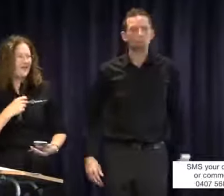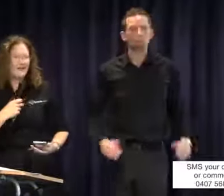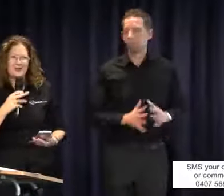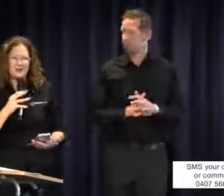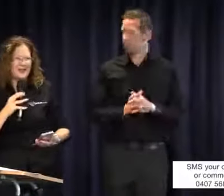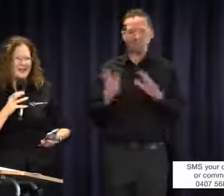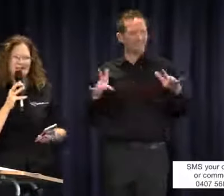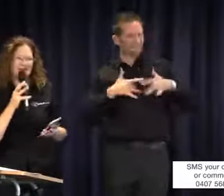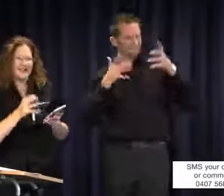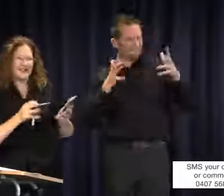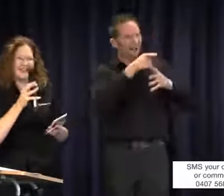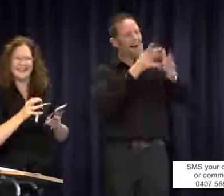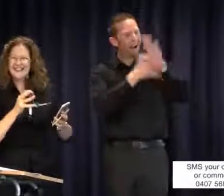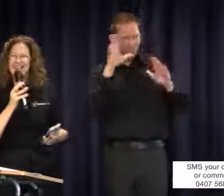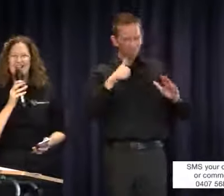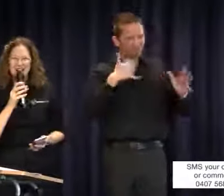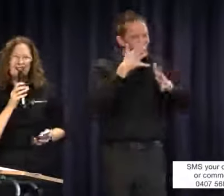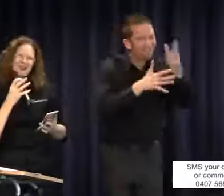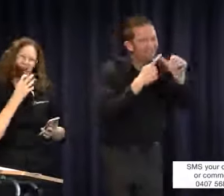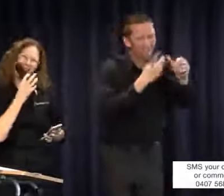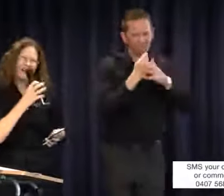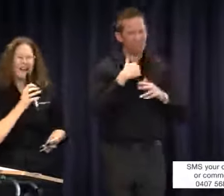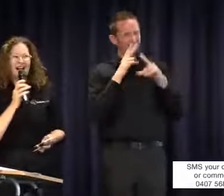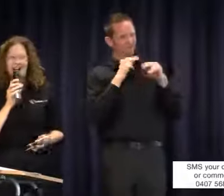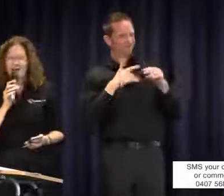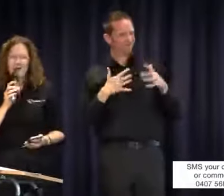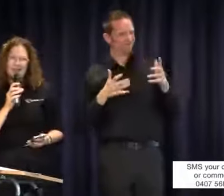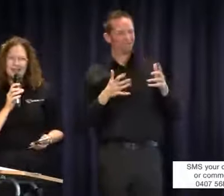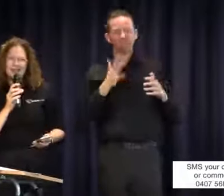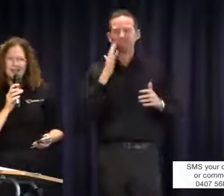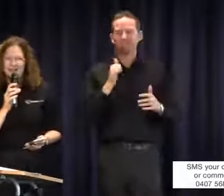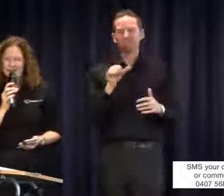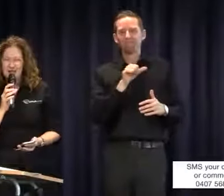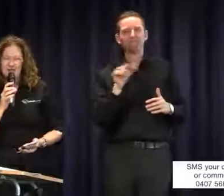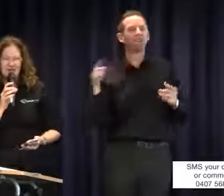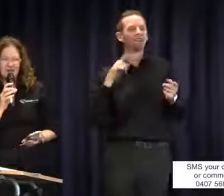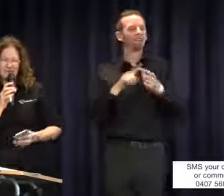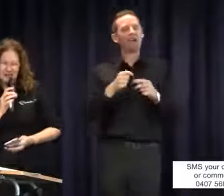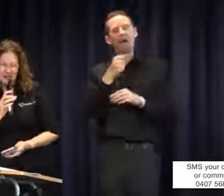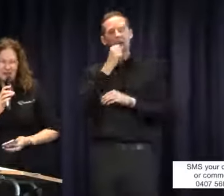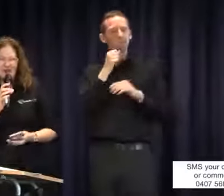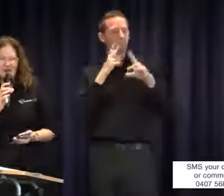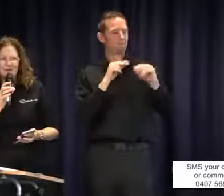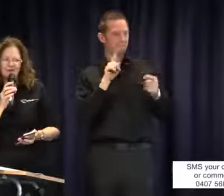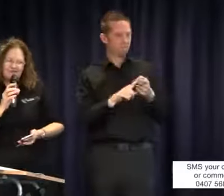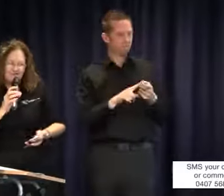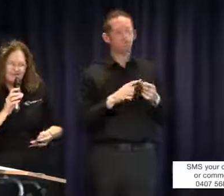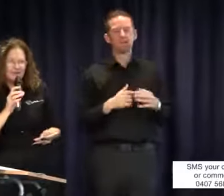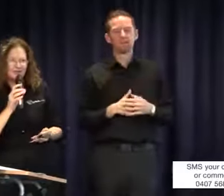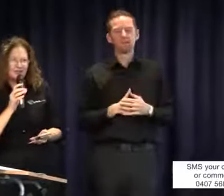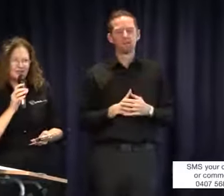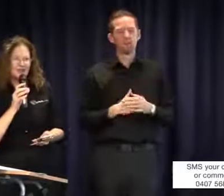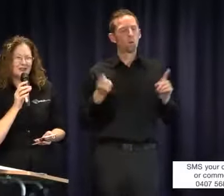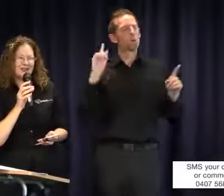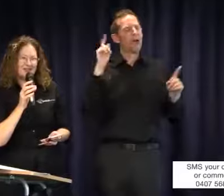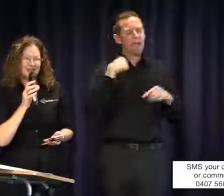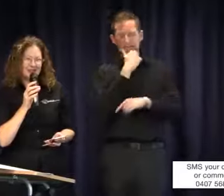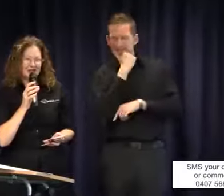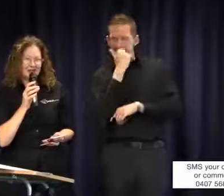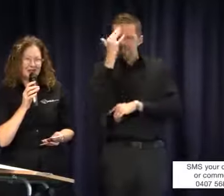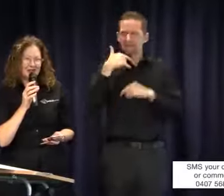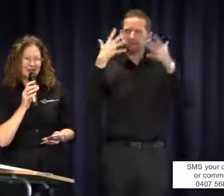I feel strange not signing. I'm going to continue to speak because I've decided to do that today